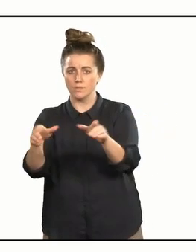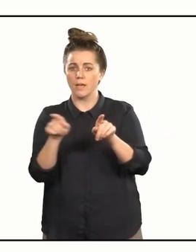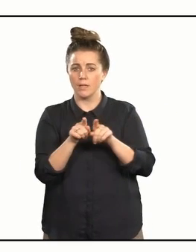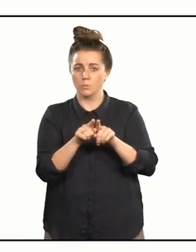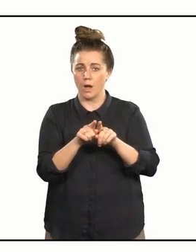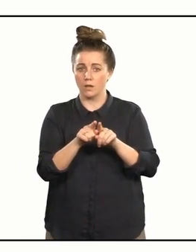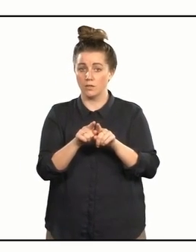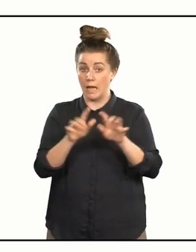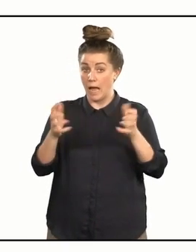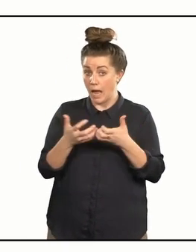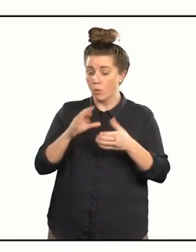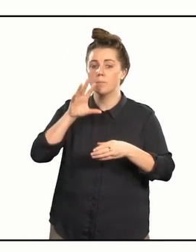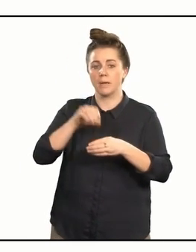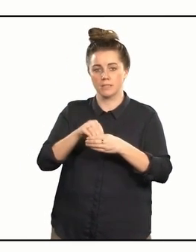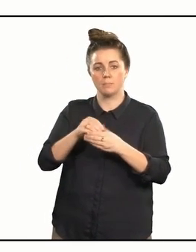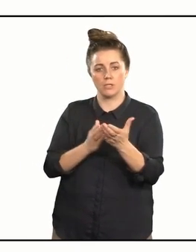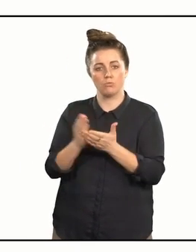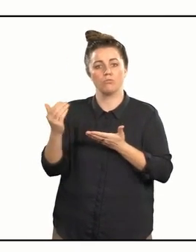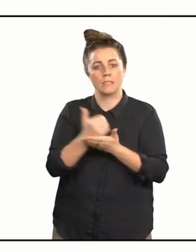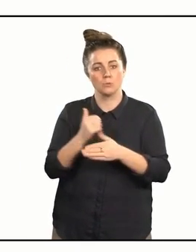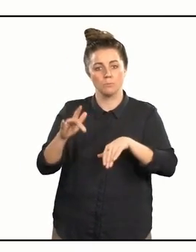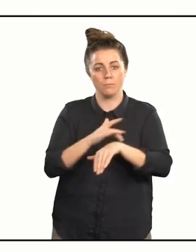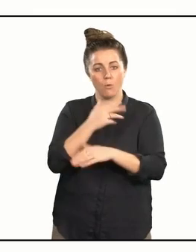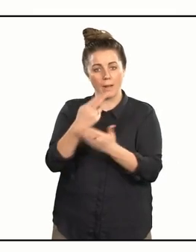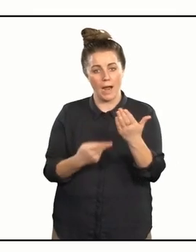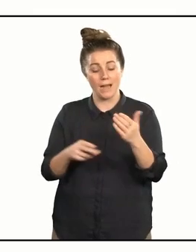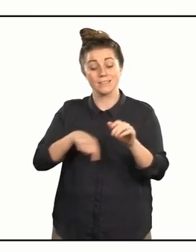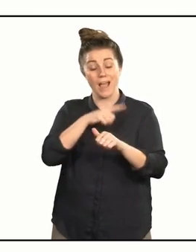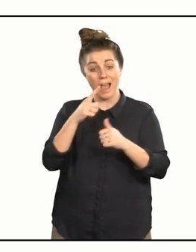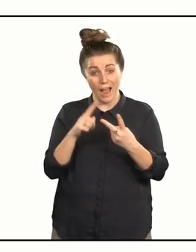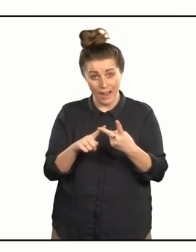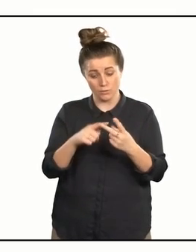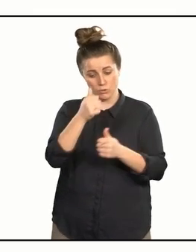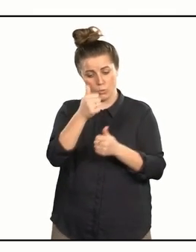By participating in Redemption Performing Arts and the tuakana/teina mentoring